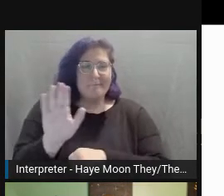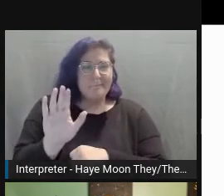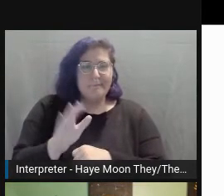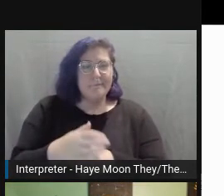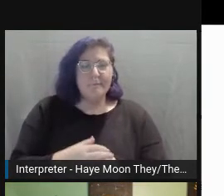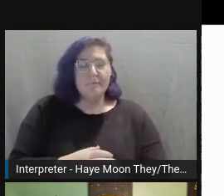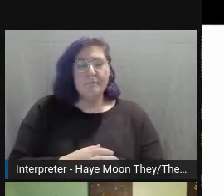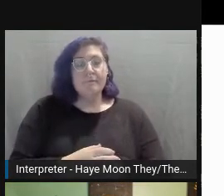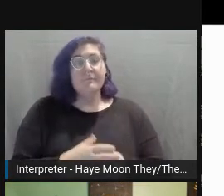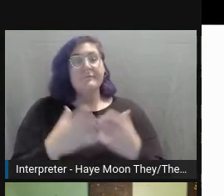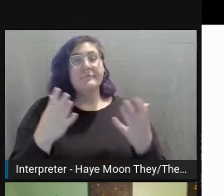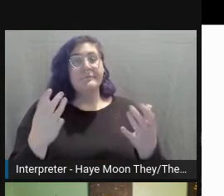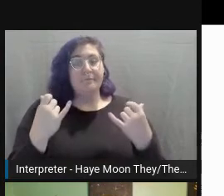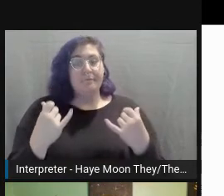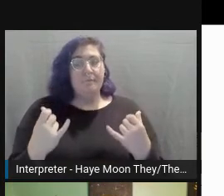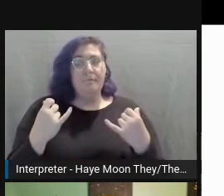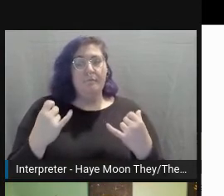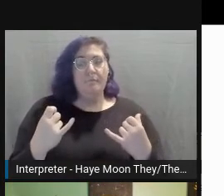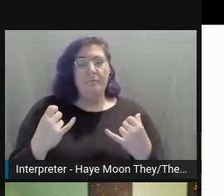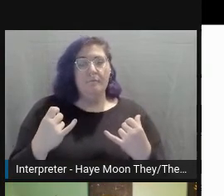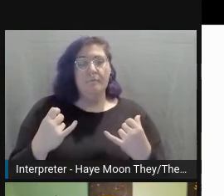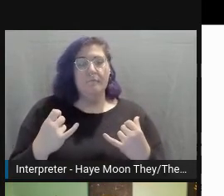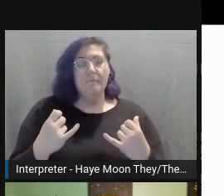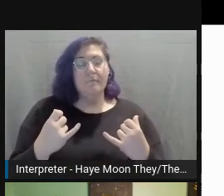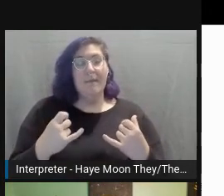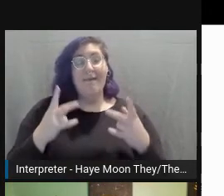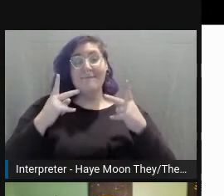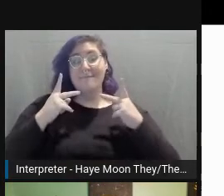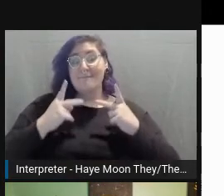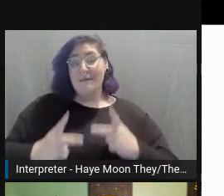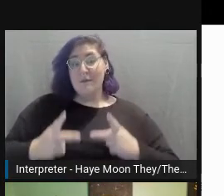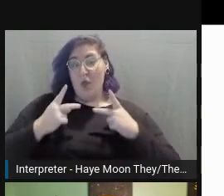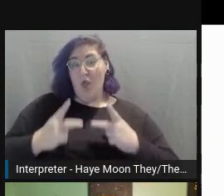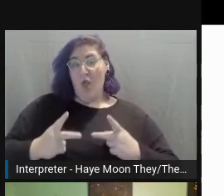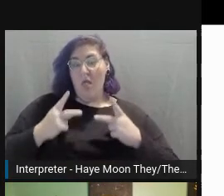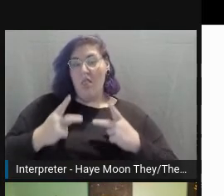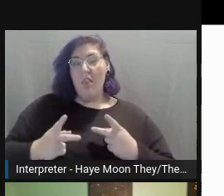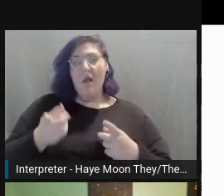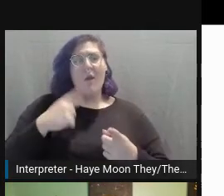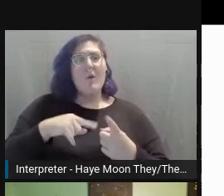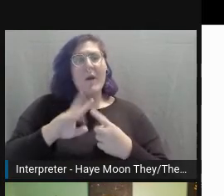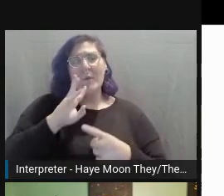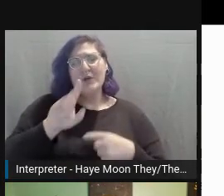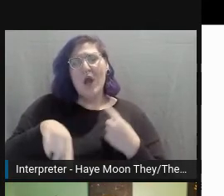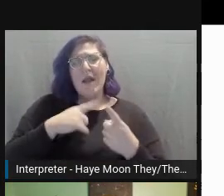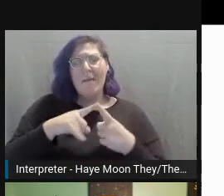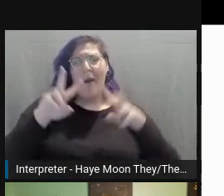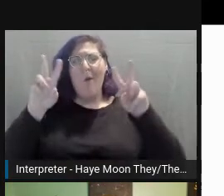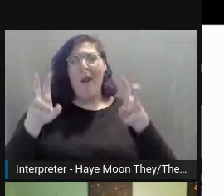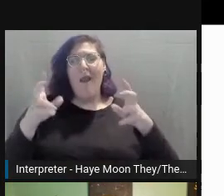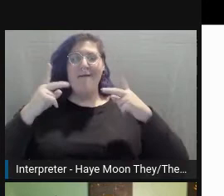Let's move on to physical. When we're talking about physical disabilities, these are also